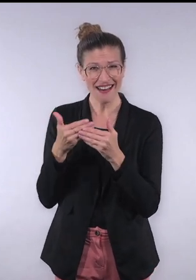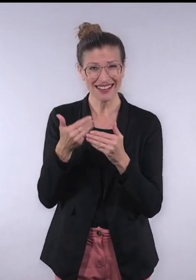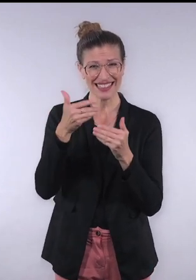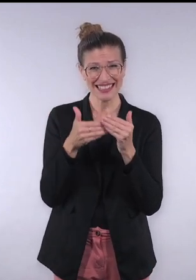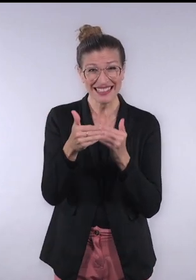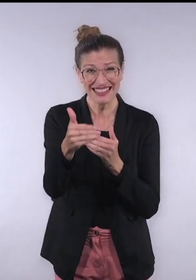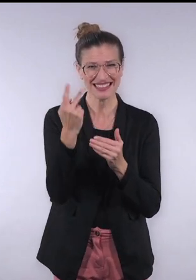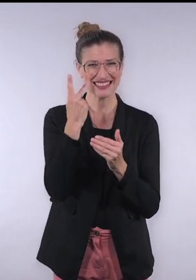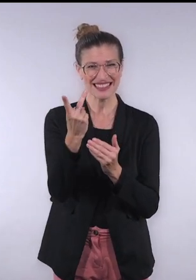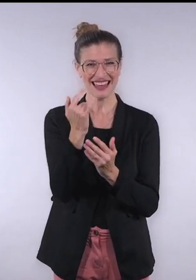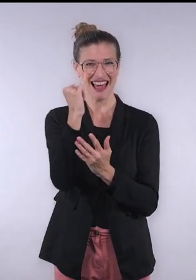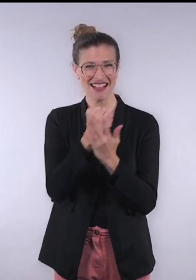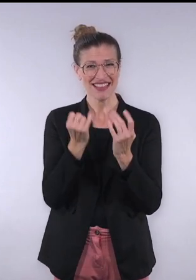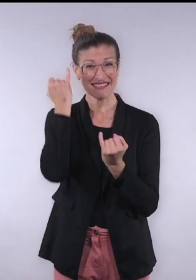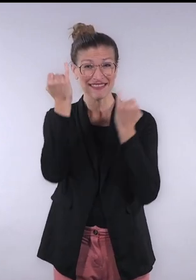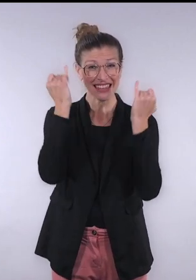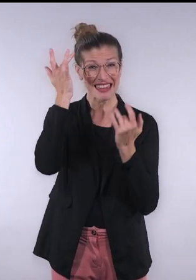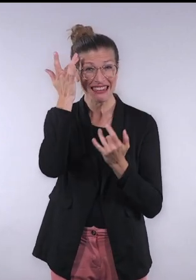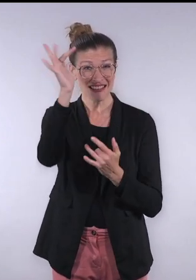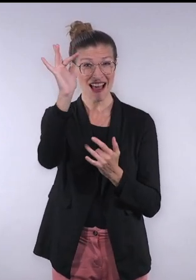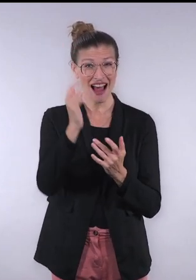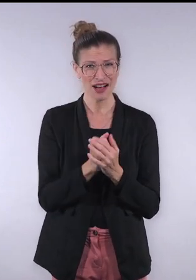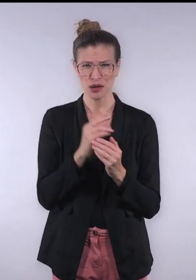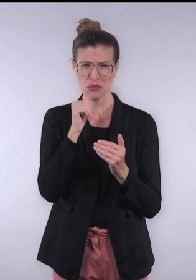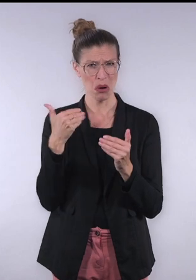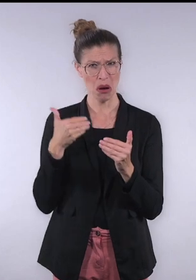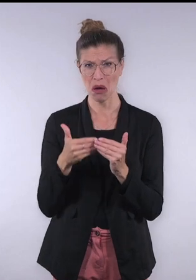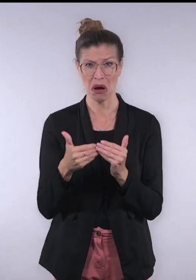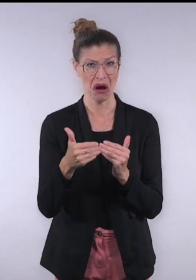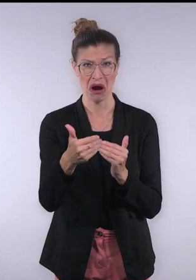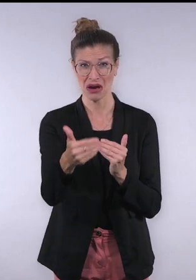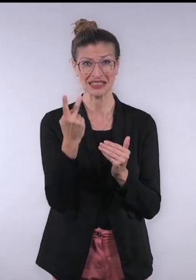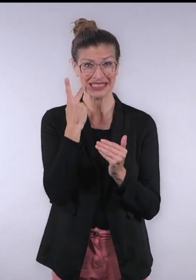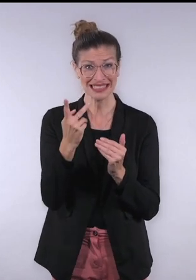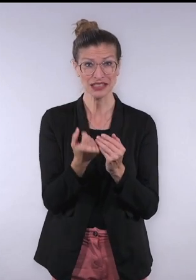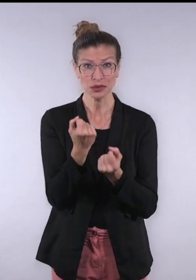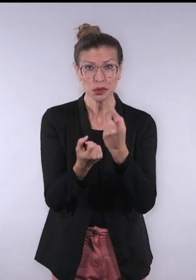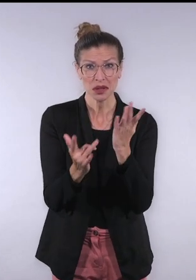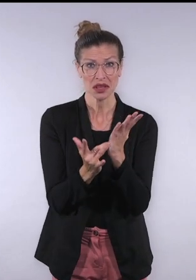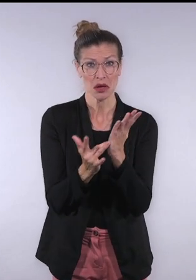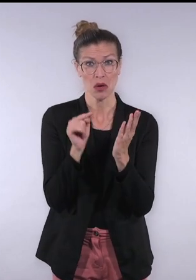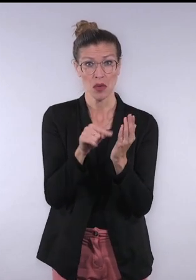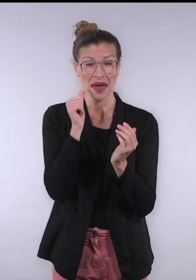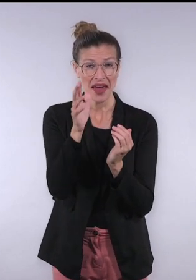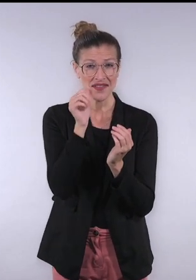Artificial intelligence has come out of its shell. It's no longer just hidden and embedded in the technologies we use every day.